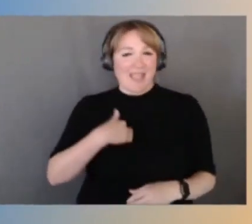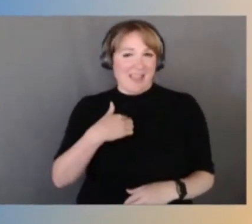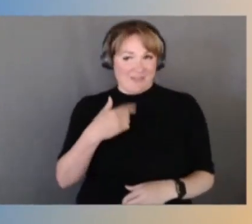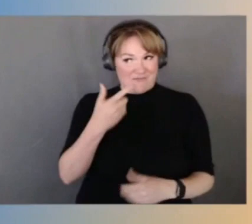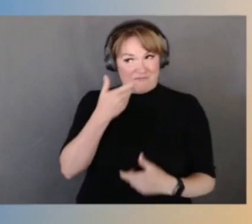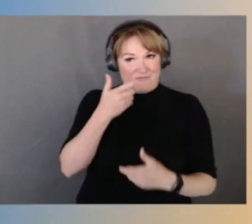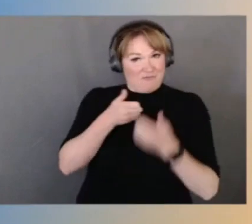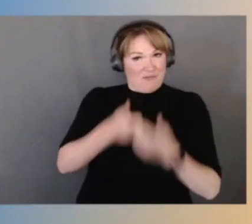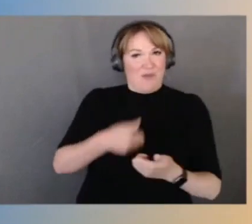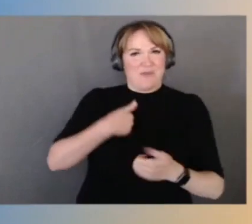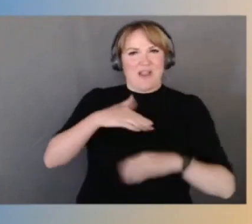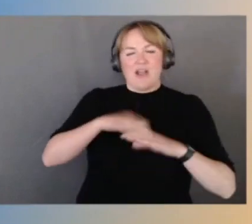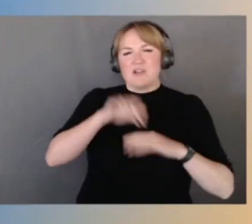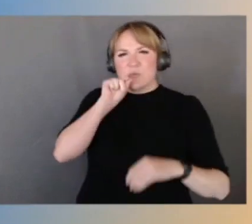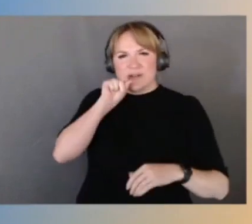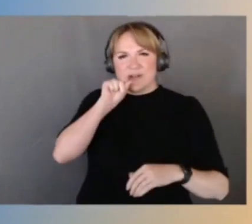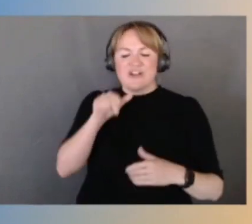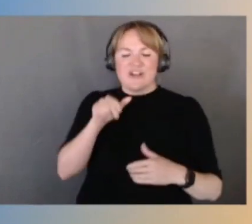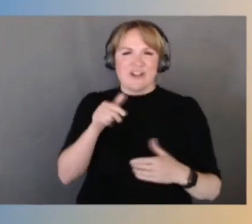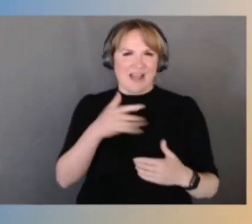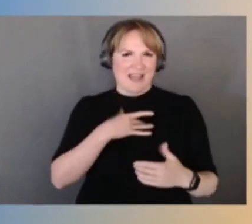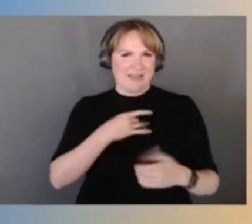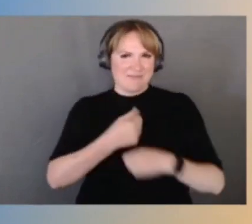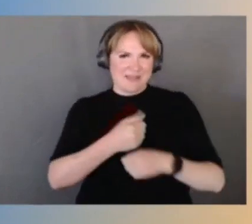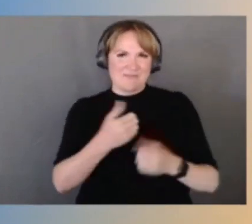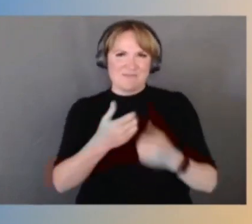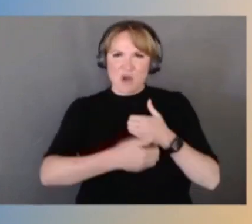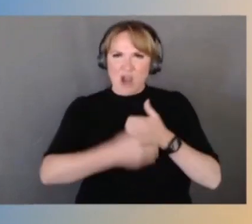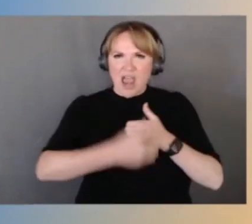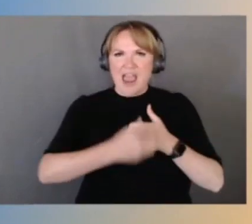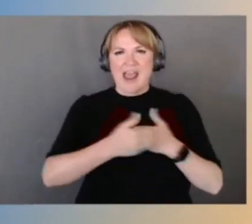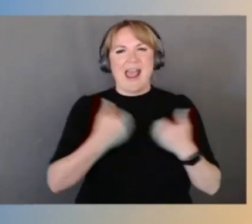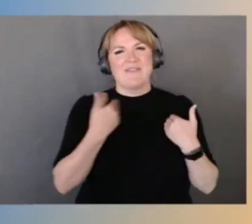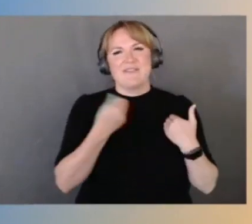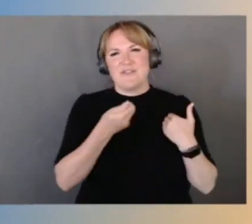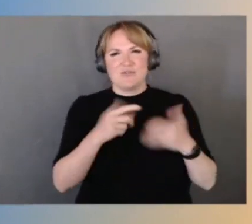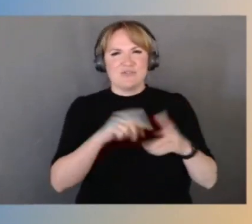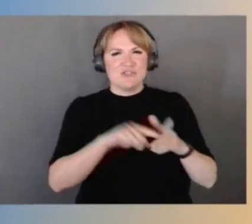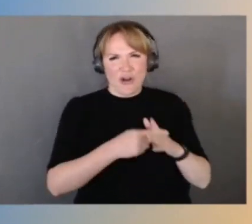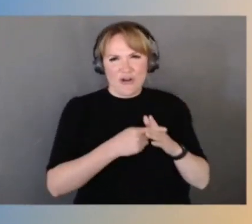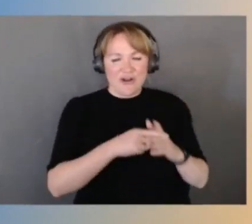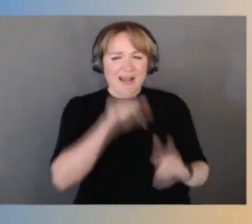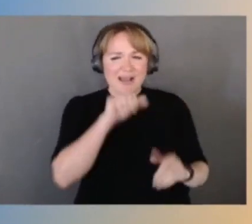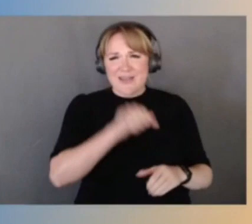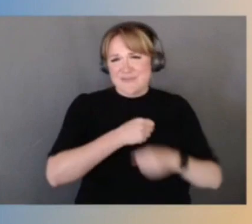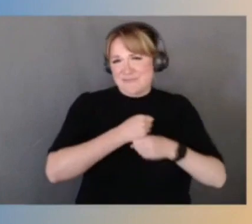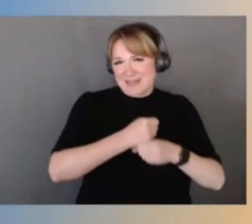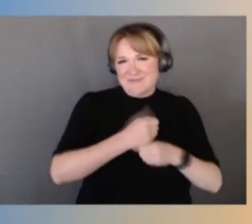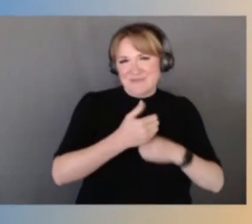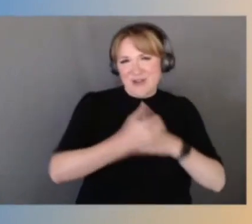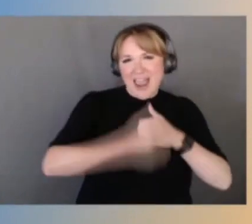in my refrigerator and bread's awesome, love to make bread. But the reality is no matter how tasty that bread is,